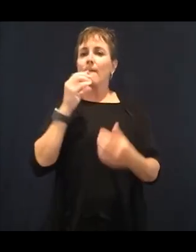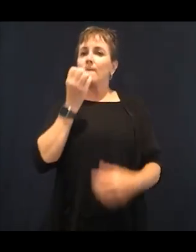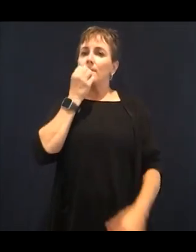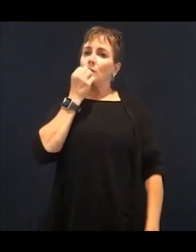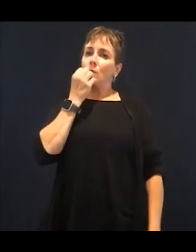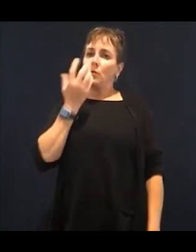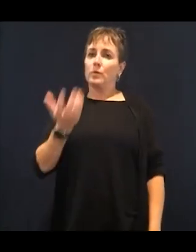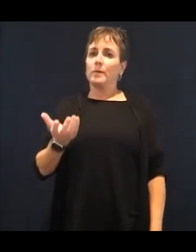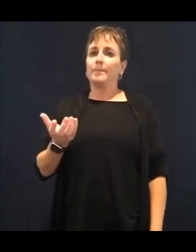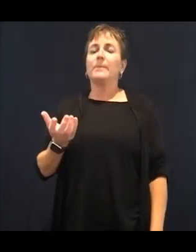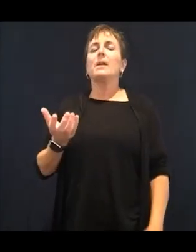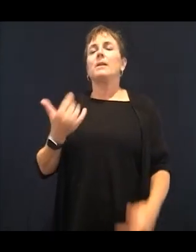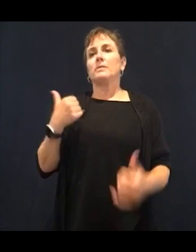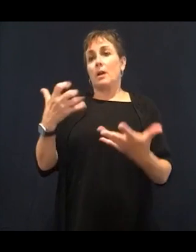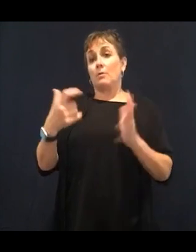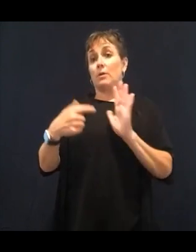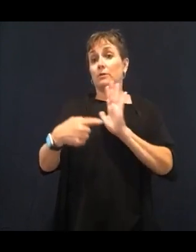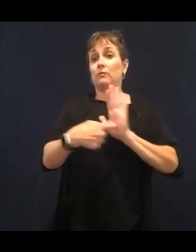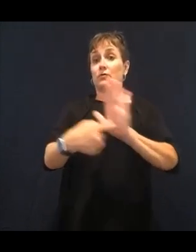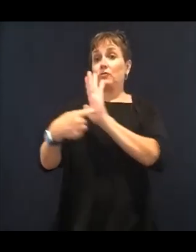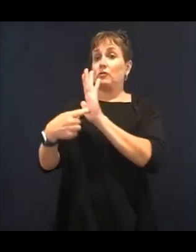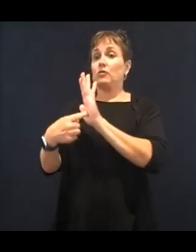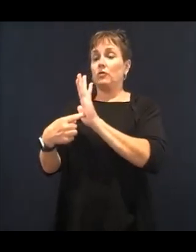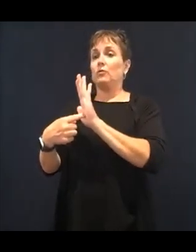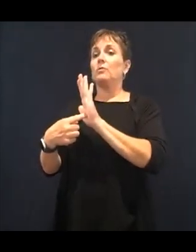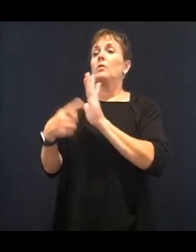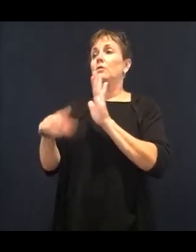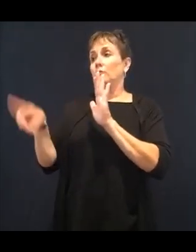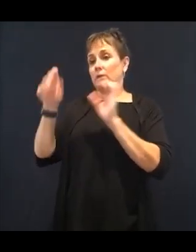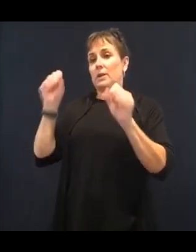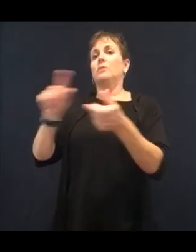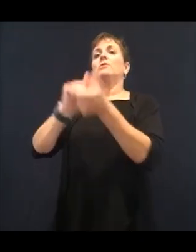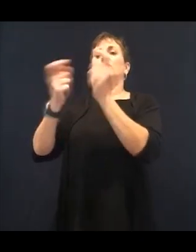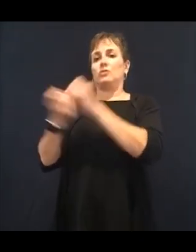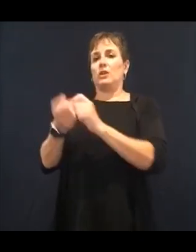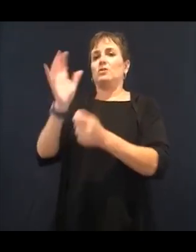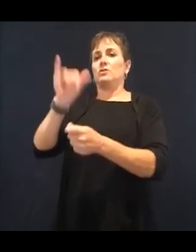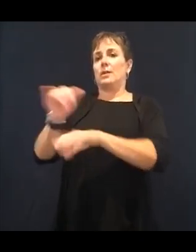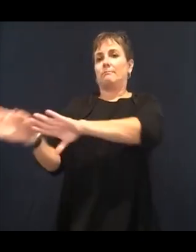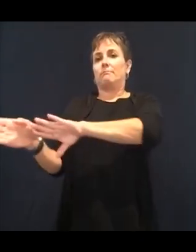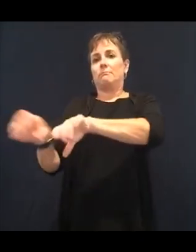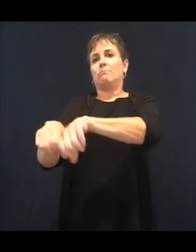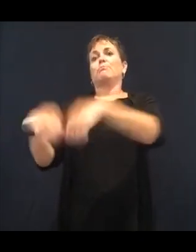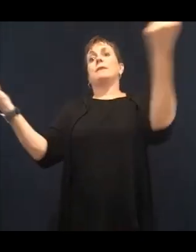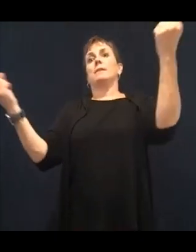So these are important components to know about your health. So